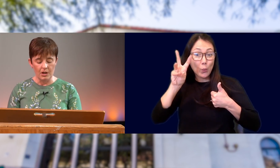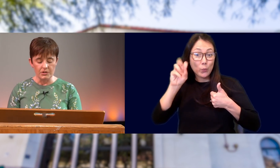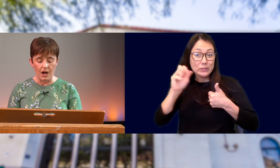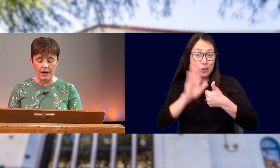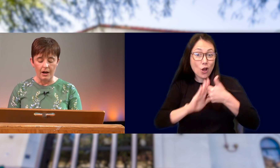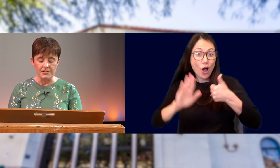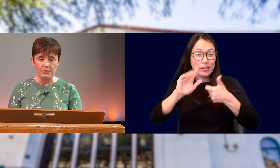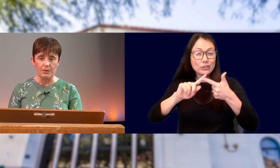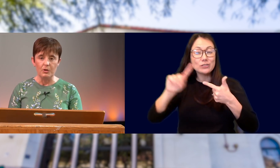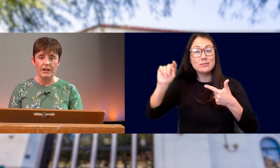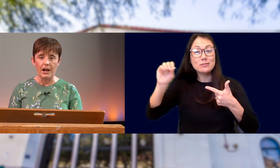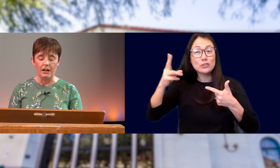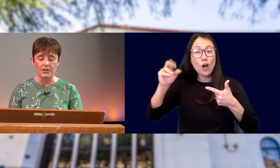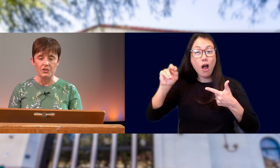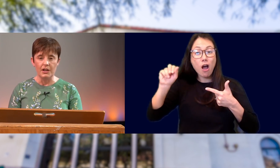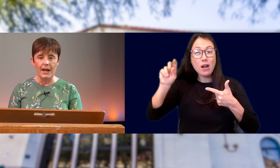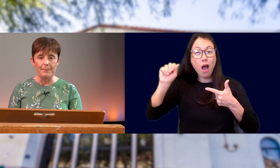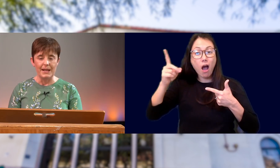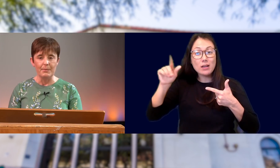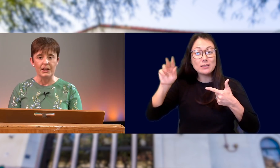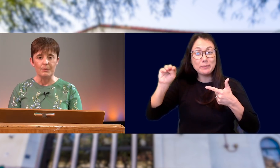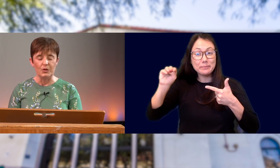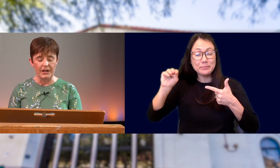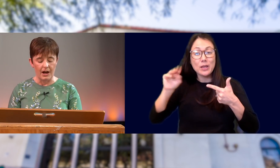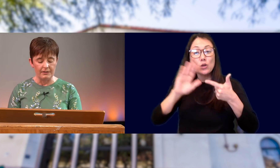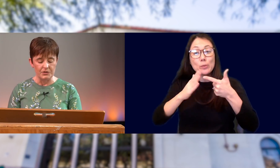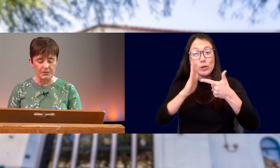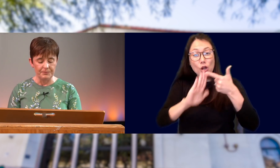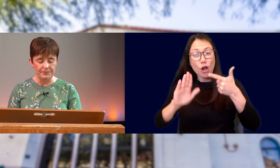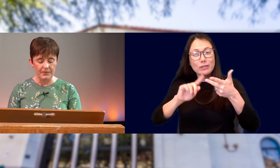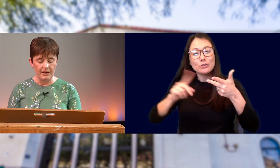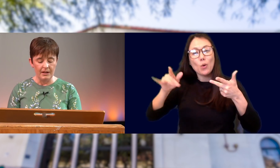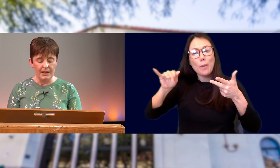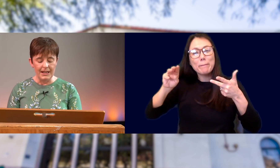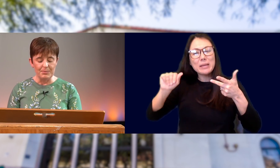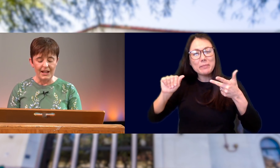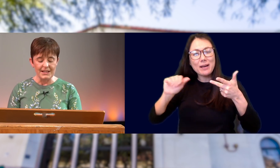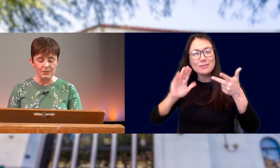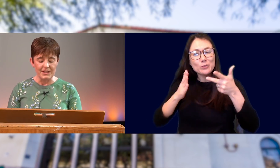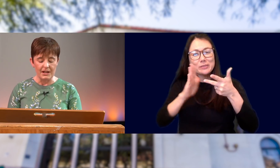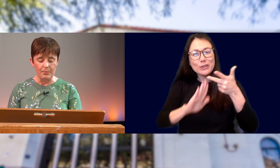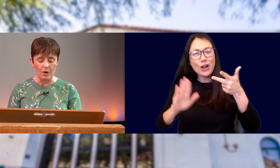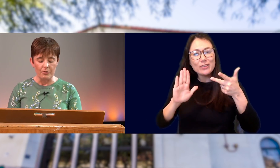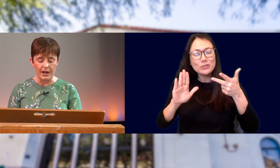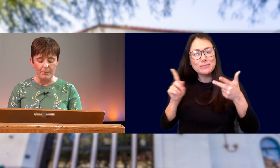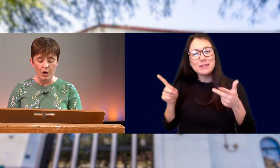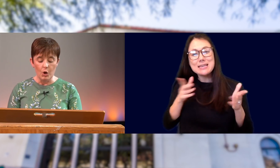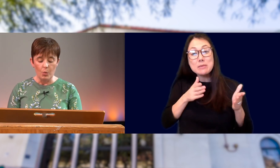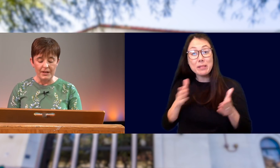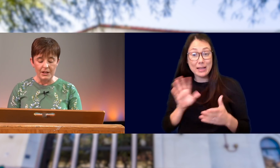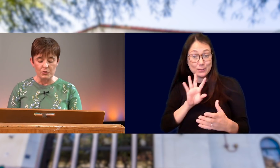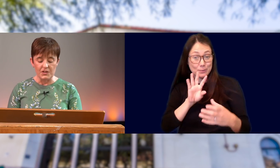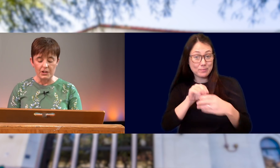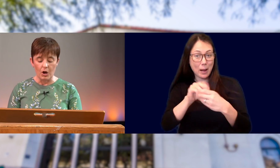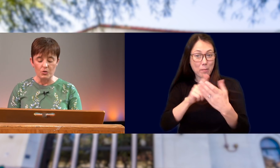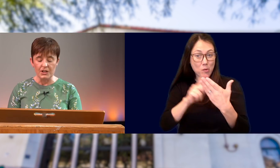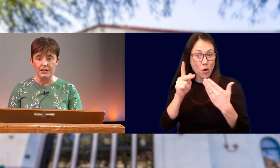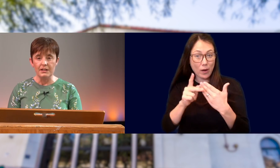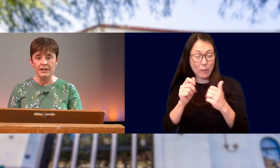TOHONO O'ODHAM COMMUNITY COLLEGE AND PIMA COMMUNITY COLLEGE. HE PLANS TO ATTEND A PROGRAM WITH AN INTEREST IN COACHING,